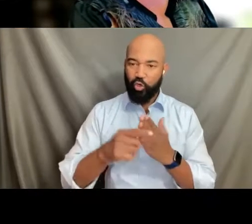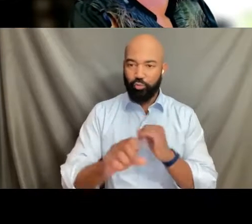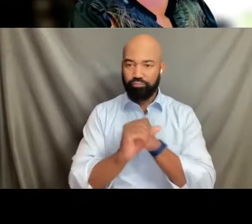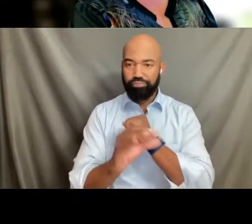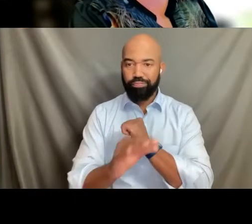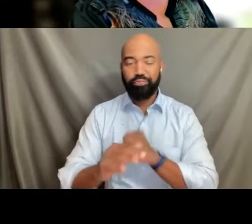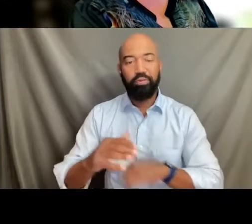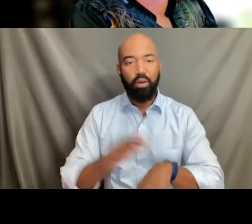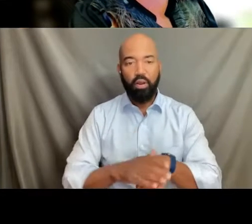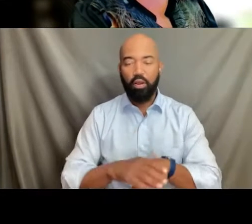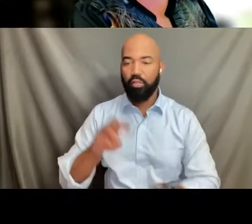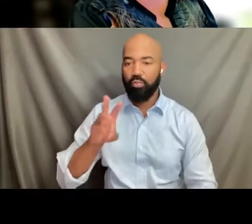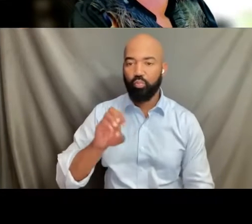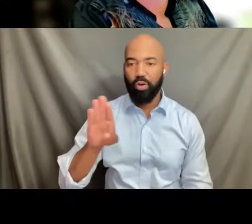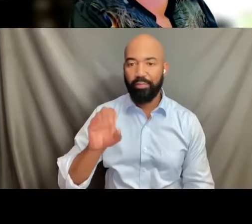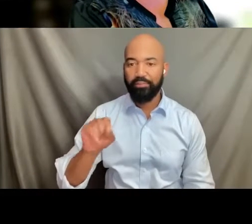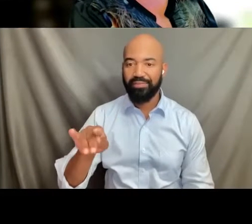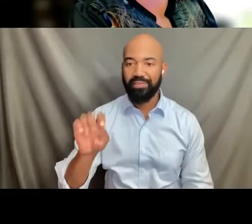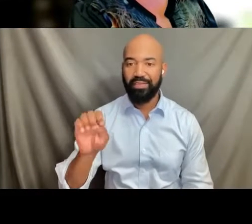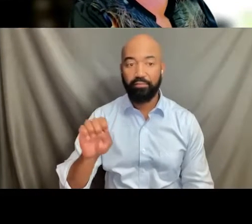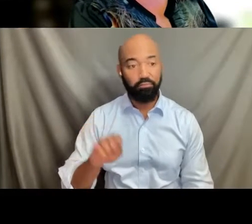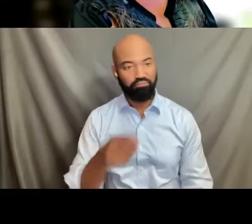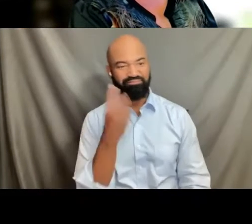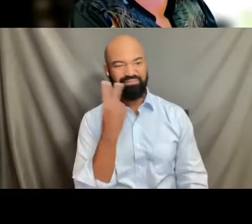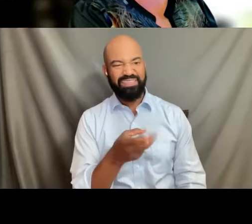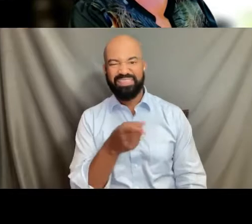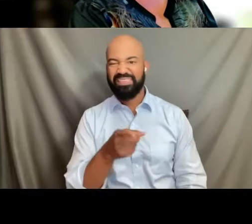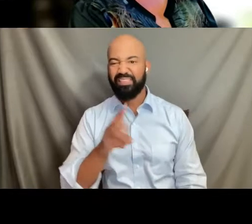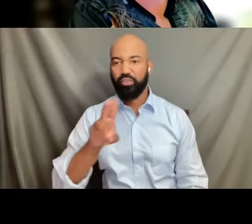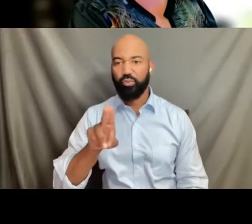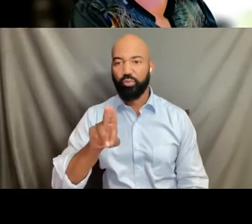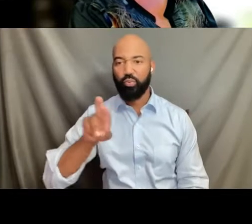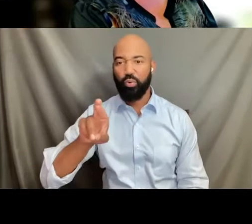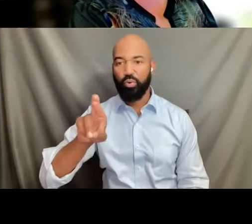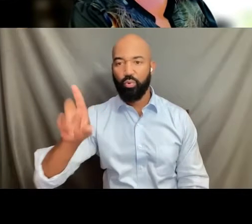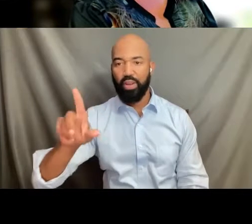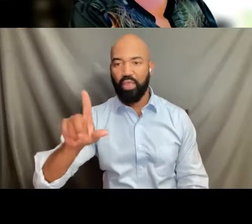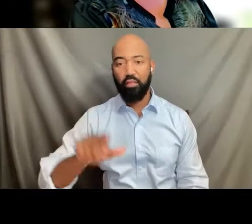It'll give you an opportunity to do something concrete